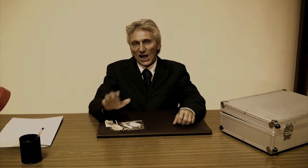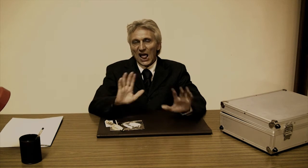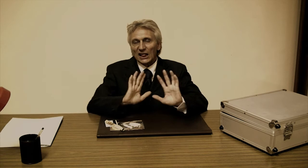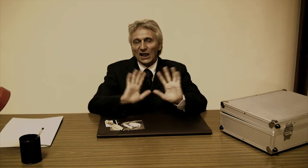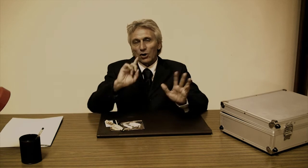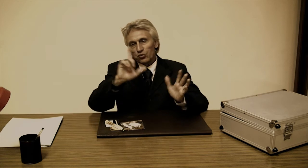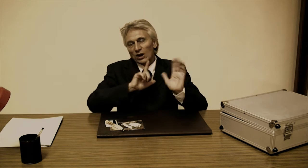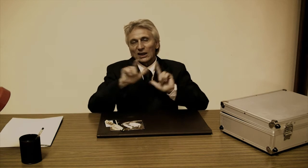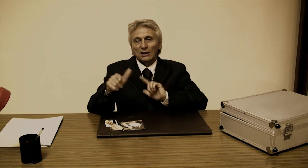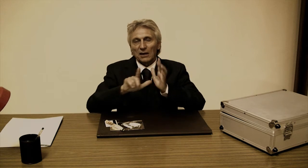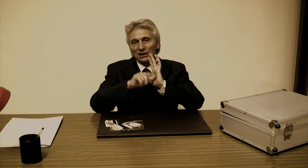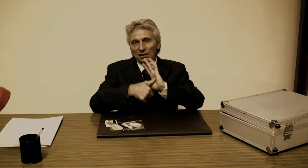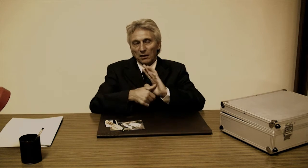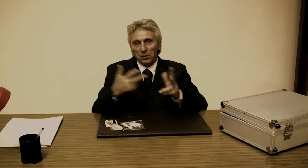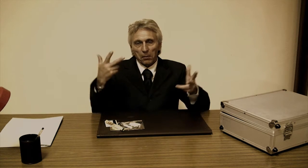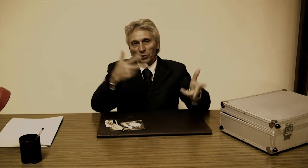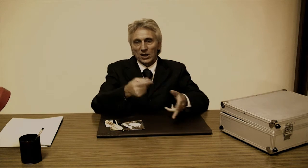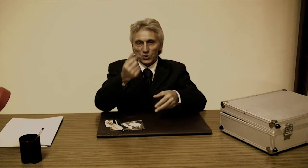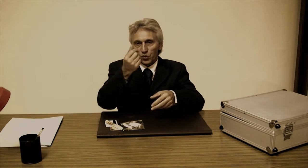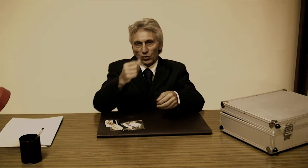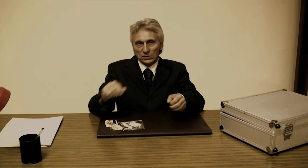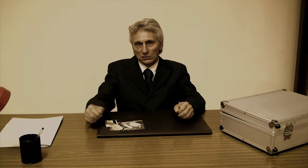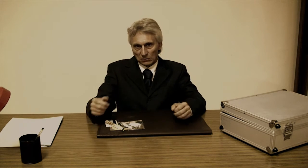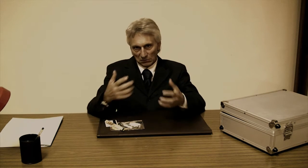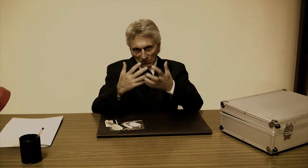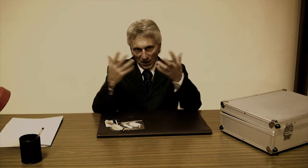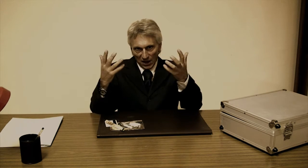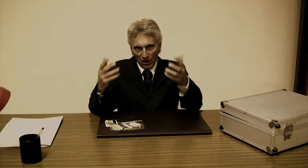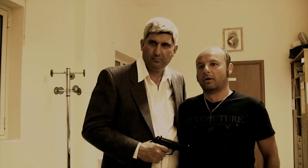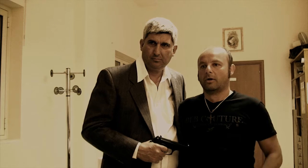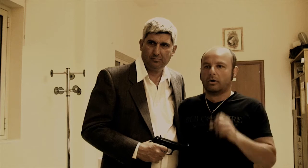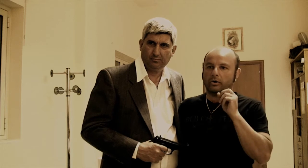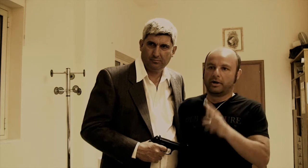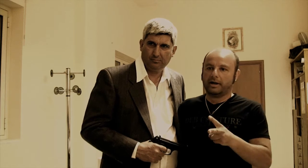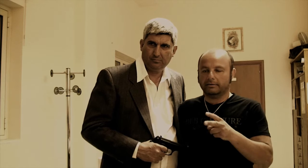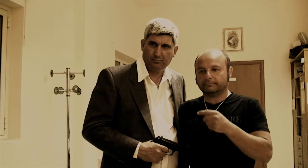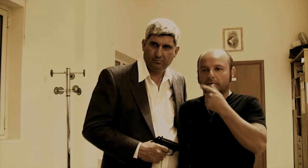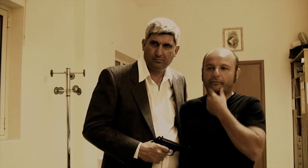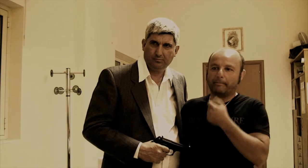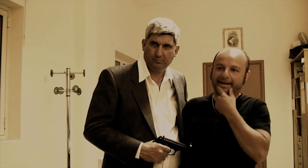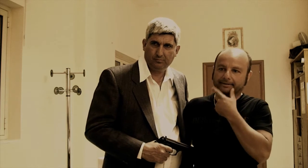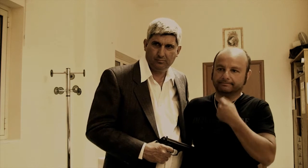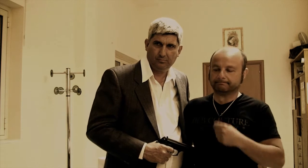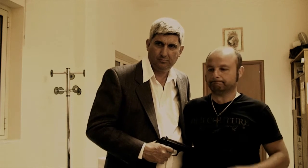I'll leave a week time to take the money. Clear? OK it's good.